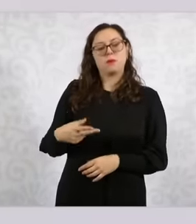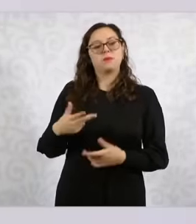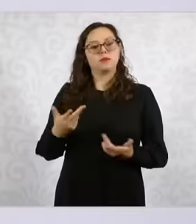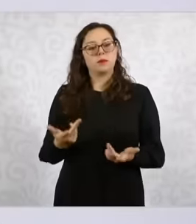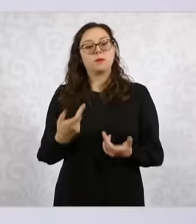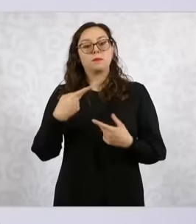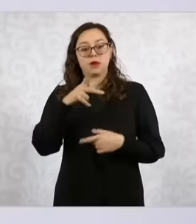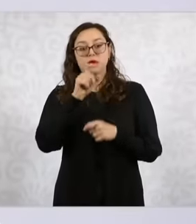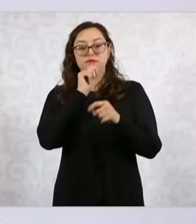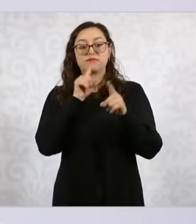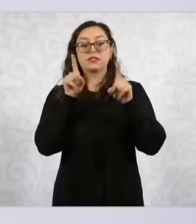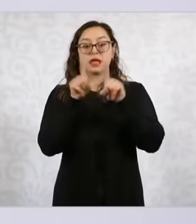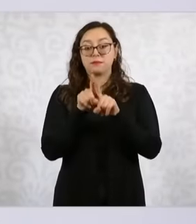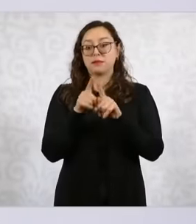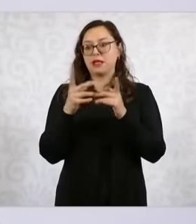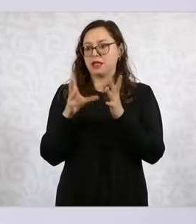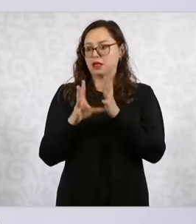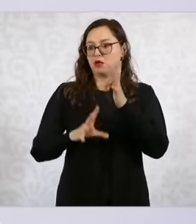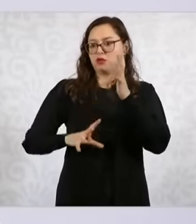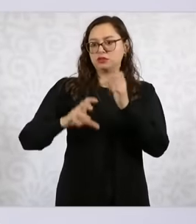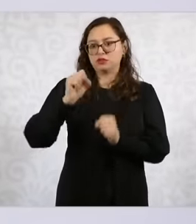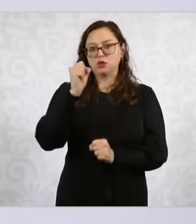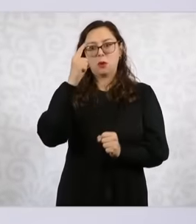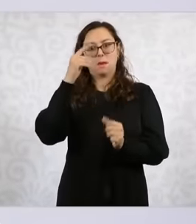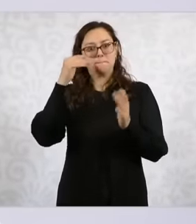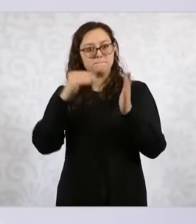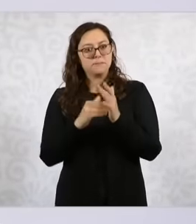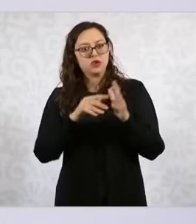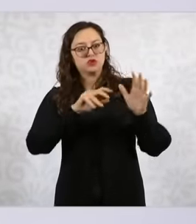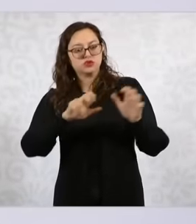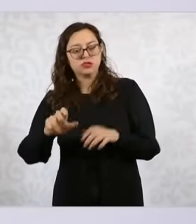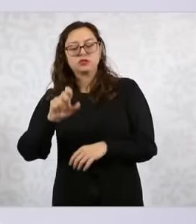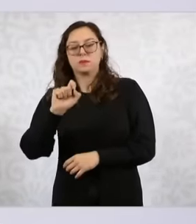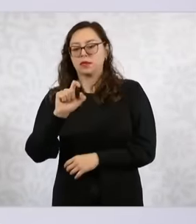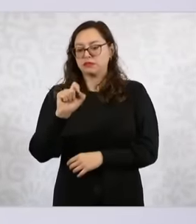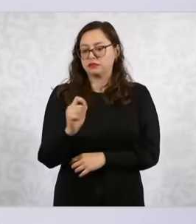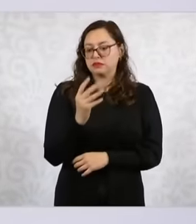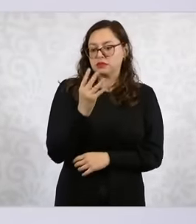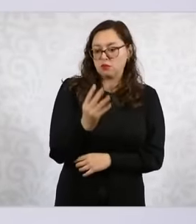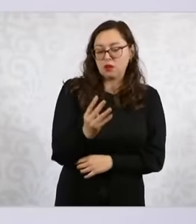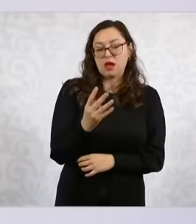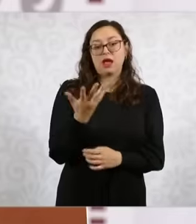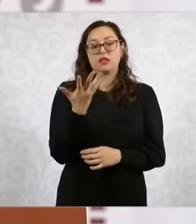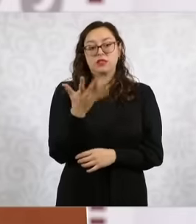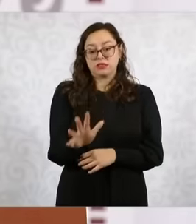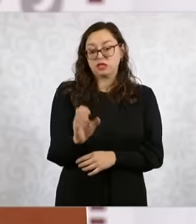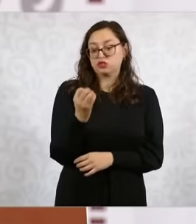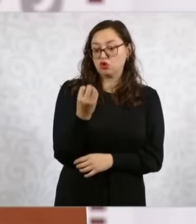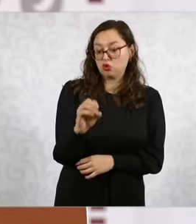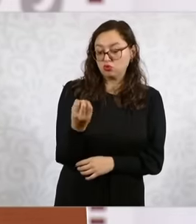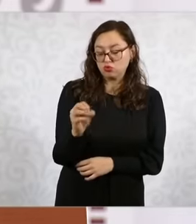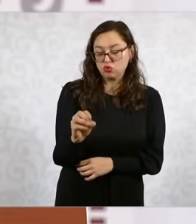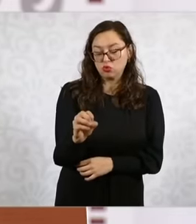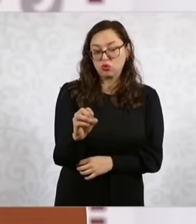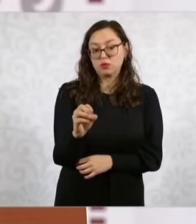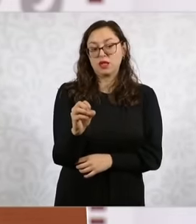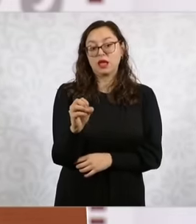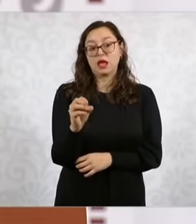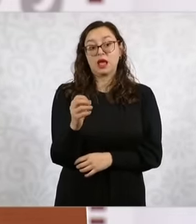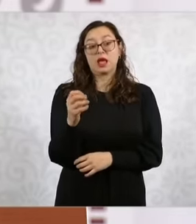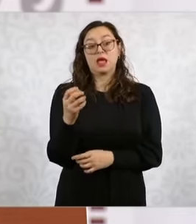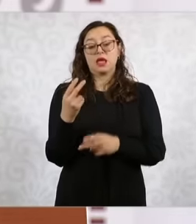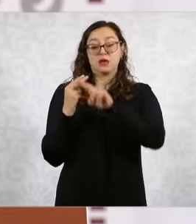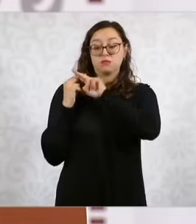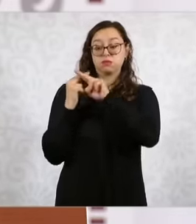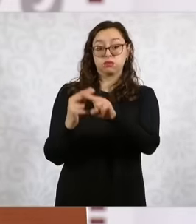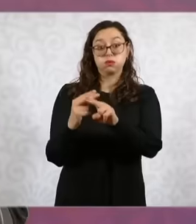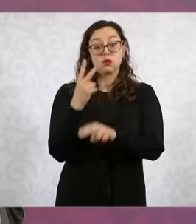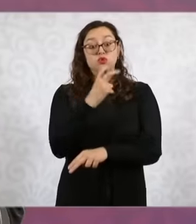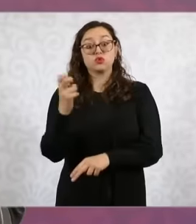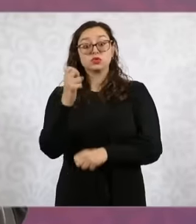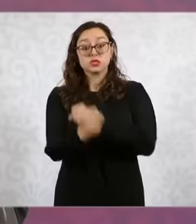the Constitution of 1824. October 4 October 10 marks the anniversary of the entry of the first